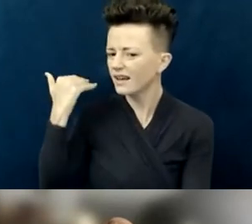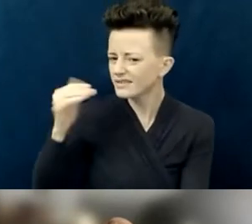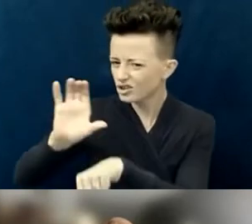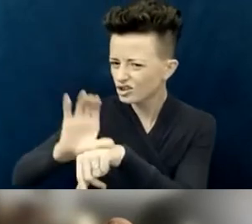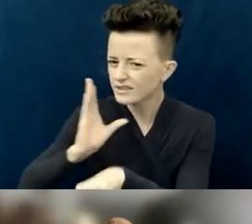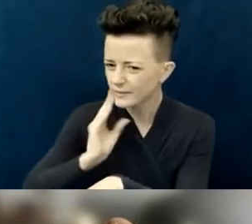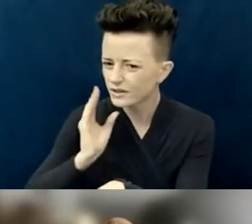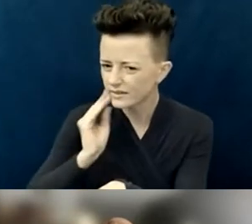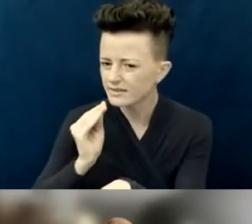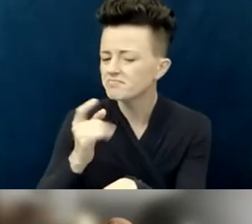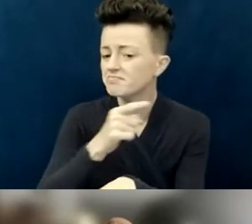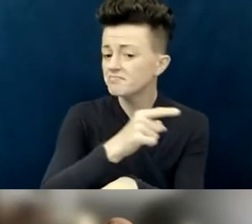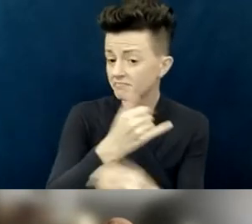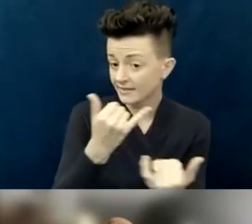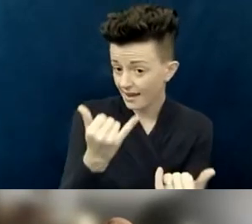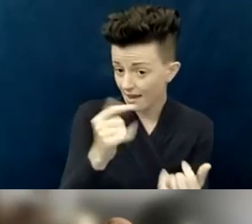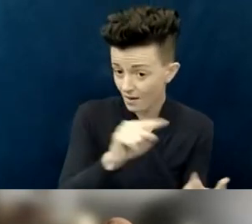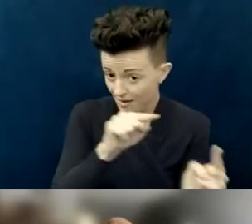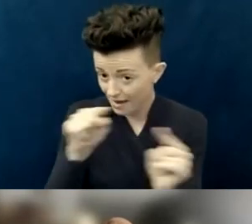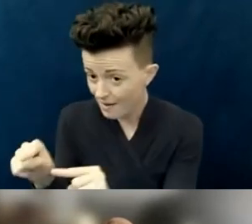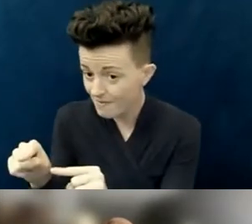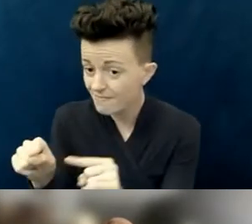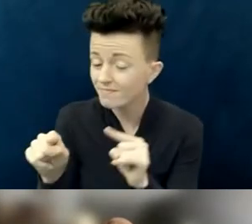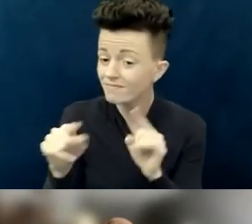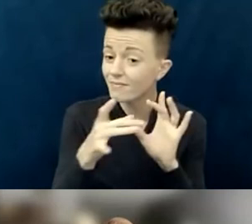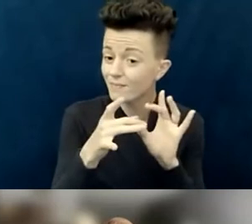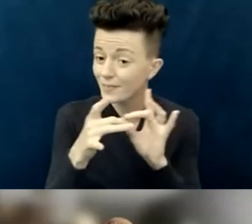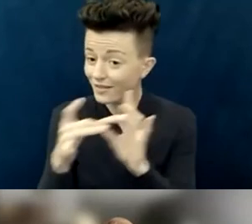and be part of and belong, where they also knew